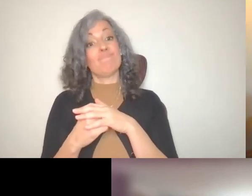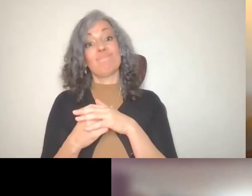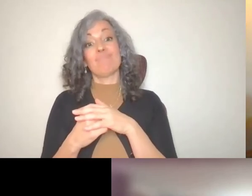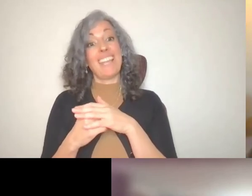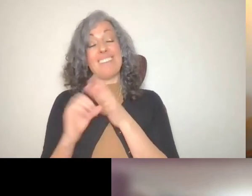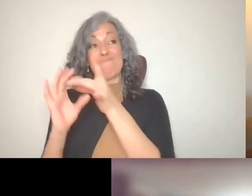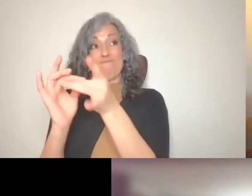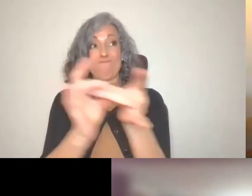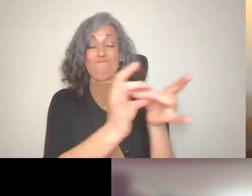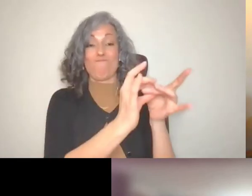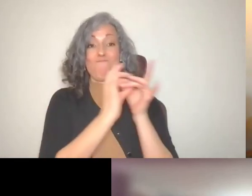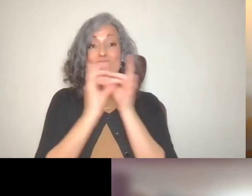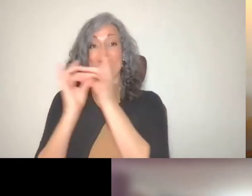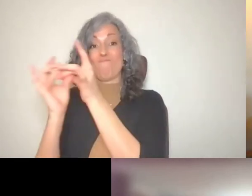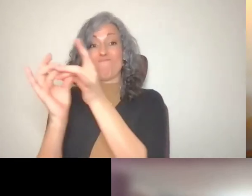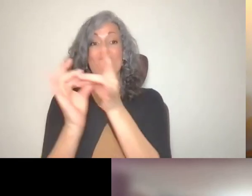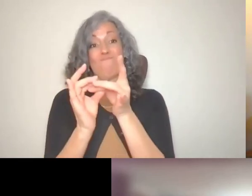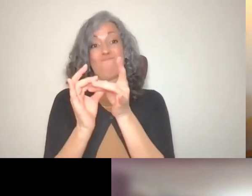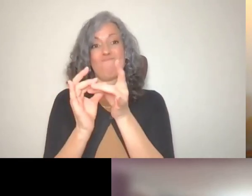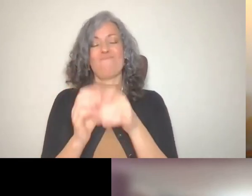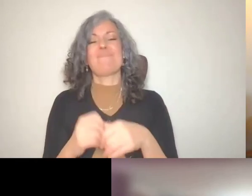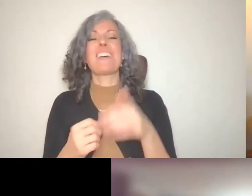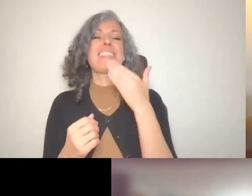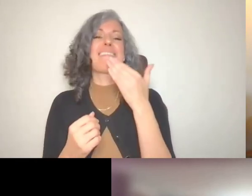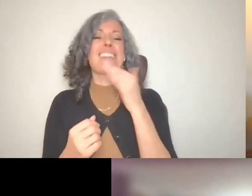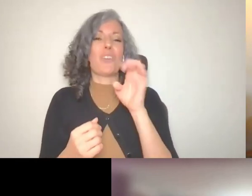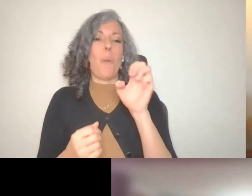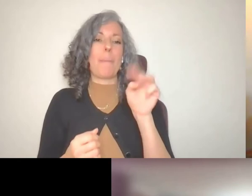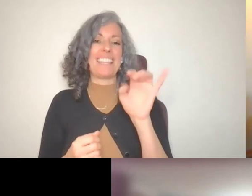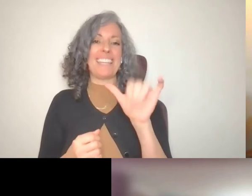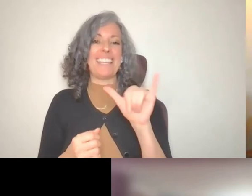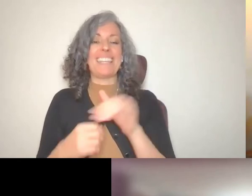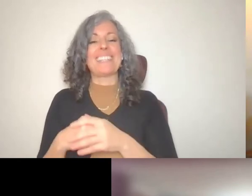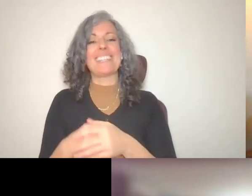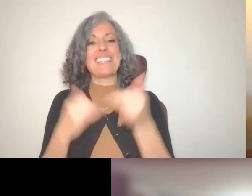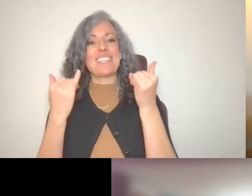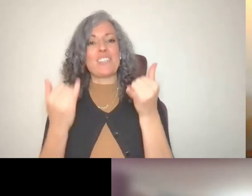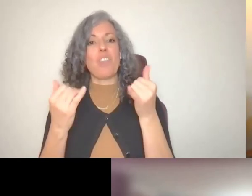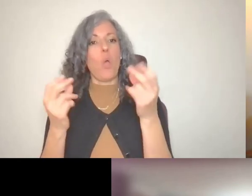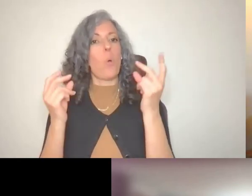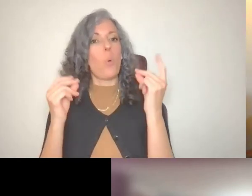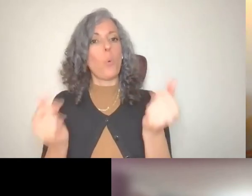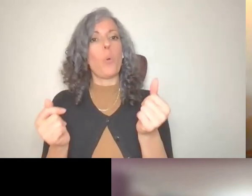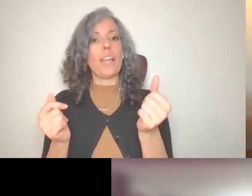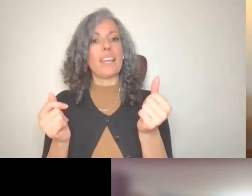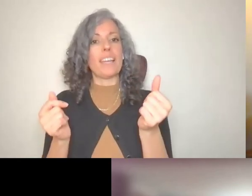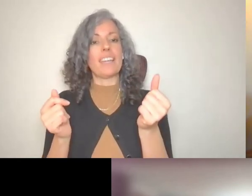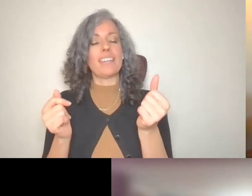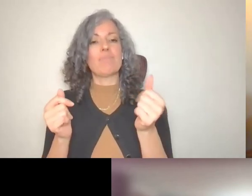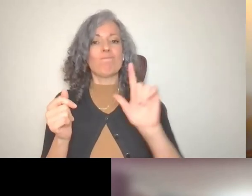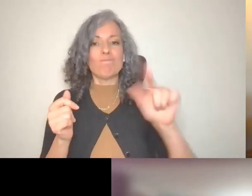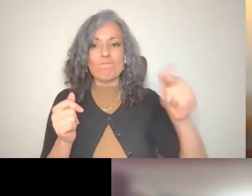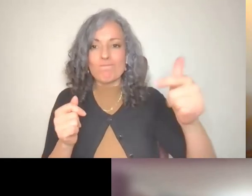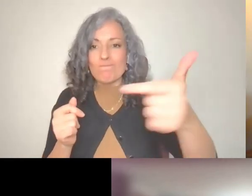We're all tired of all that, but thank you, Emily. I'm going to do just a very quick round robin in our last 10 minutes here and half,